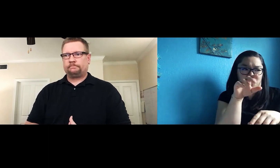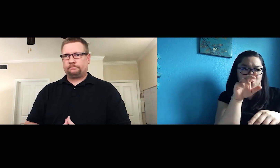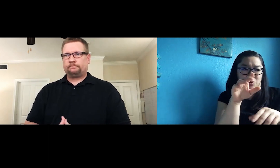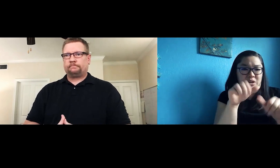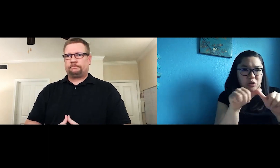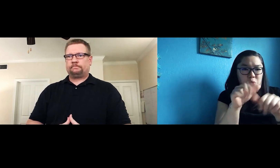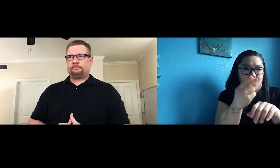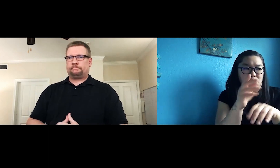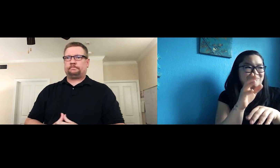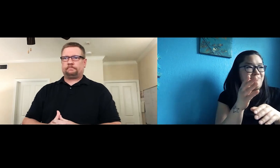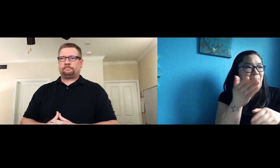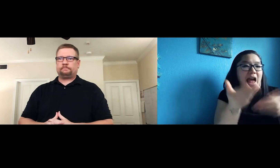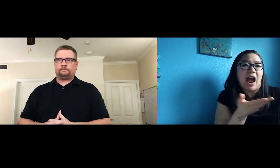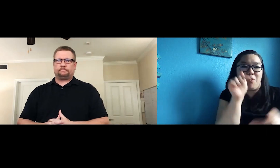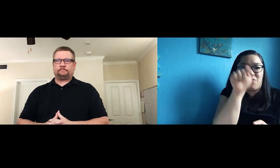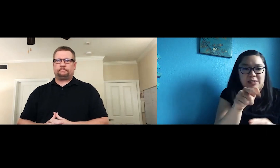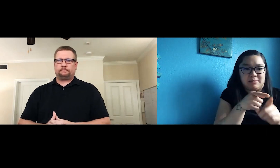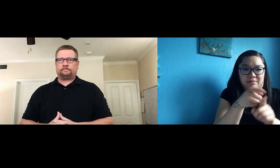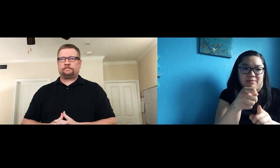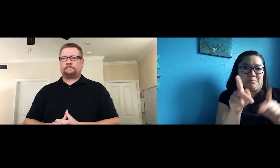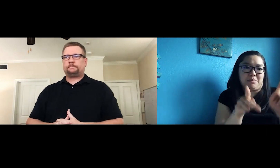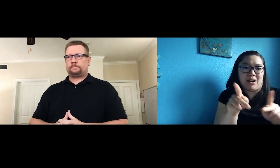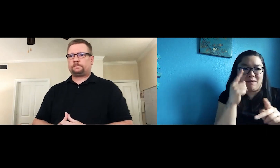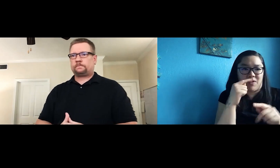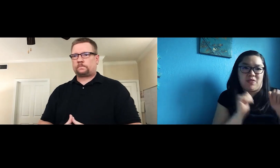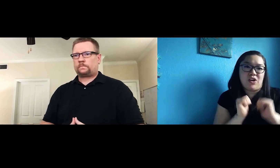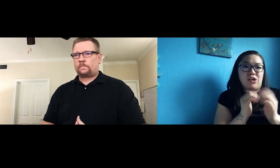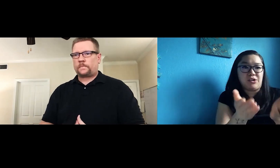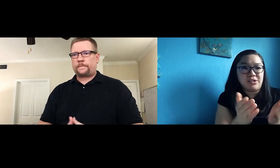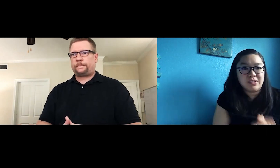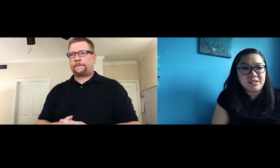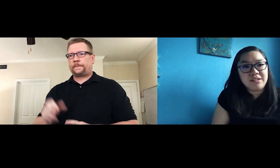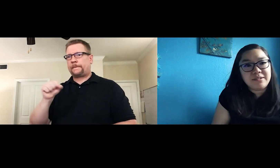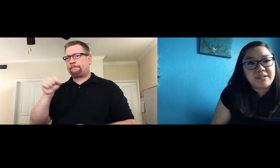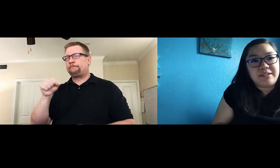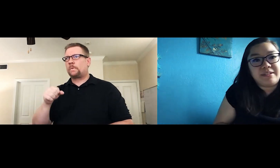is and why it’s important to continue hiring those specialists in theater?